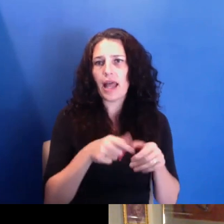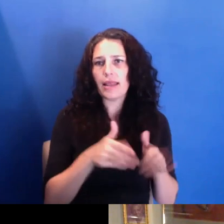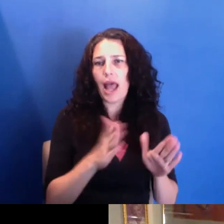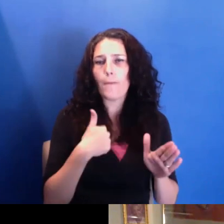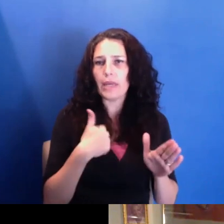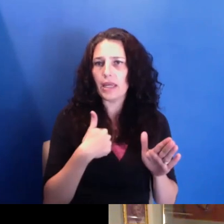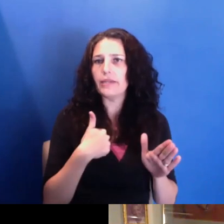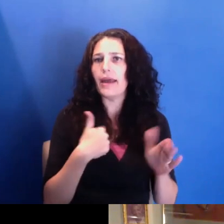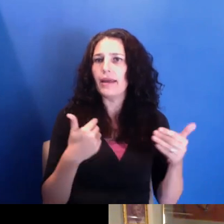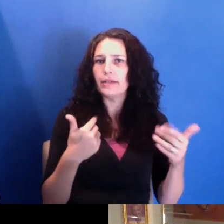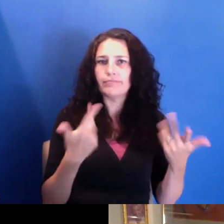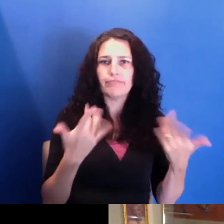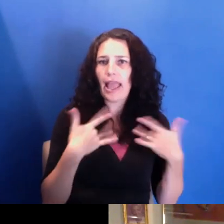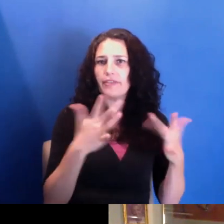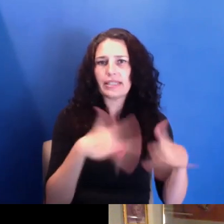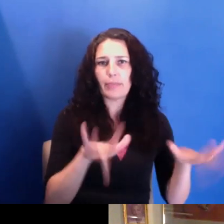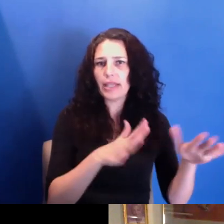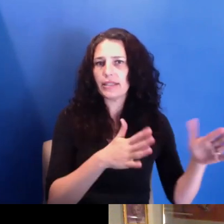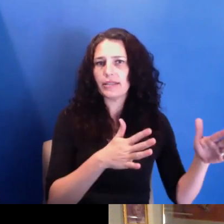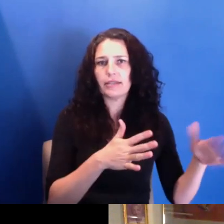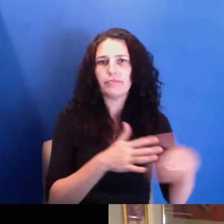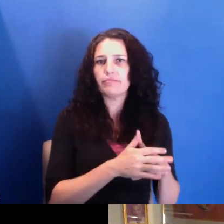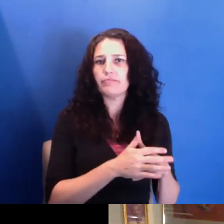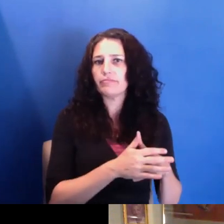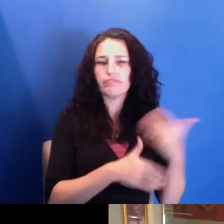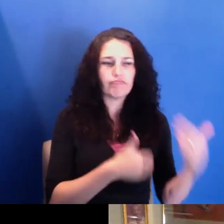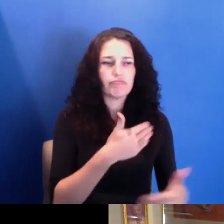And just taking my time with it and, you know,